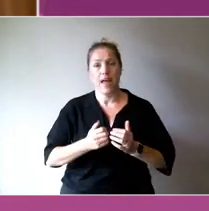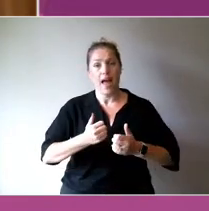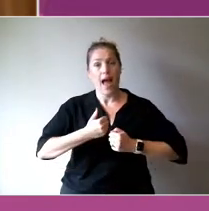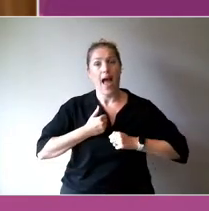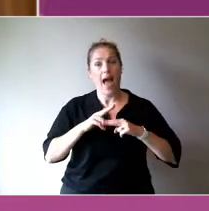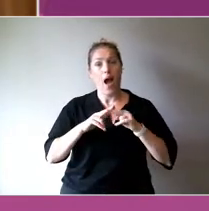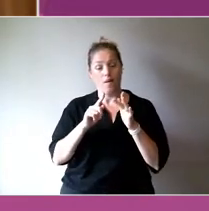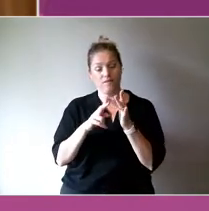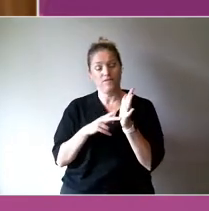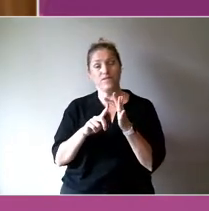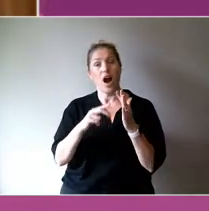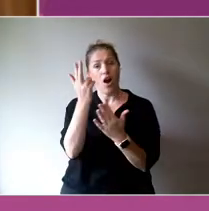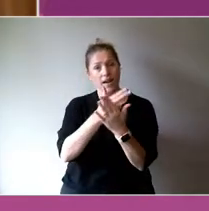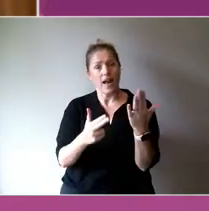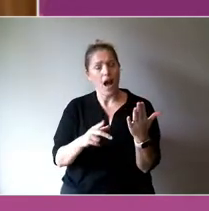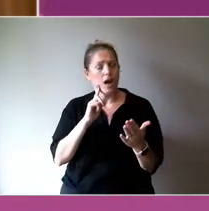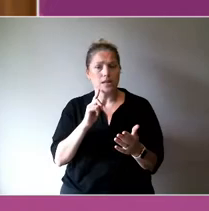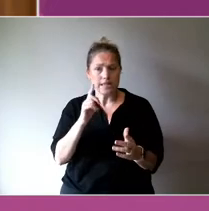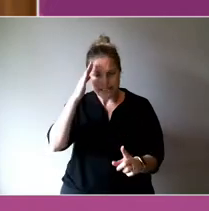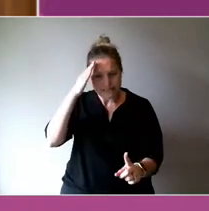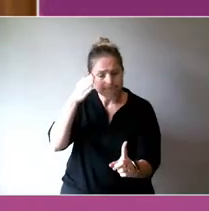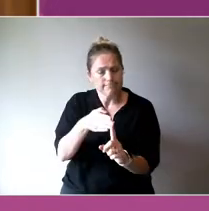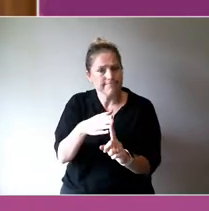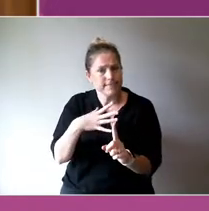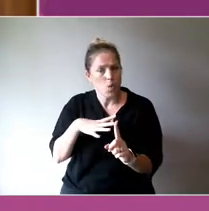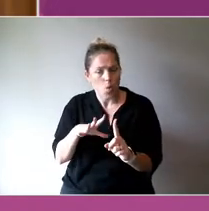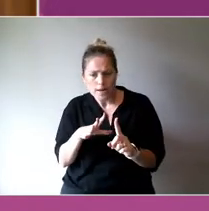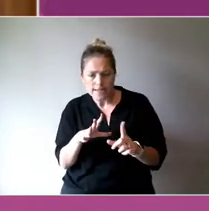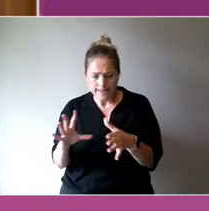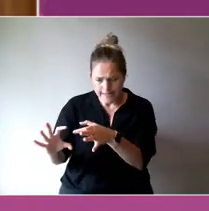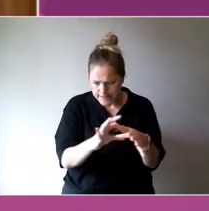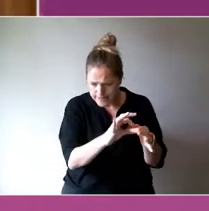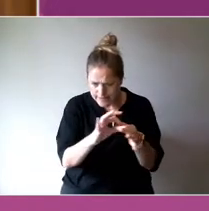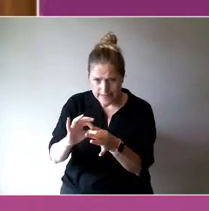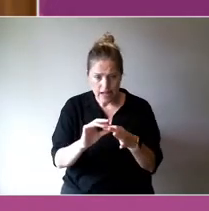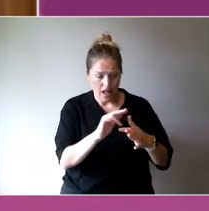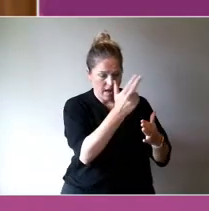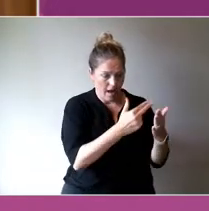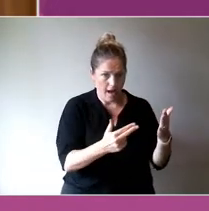that articulate the relationship between arts, creativity, and wellbeing.